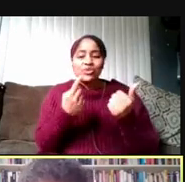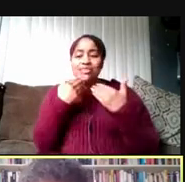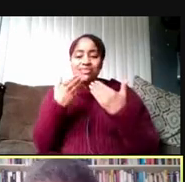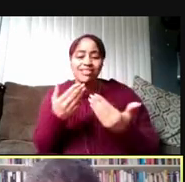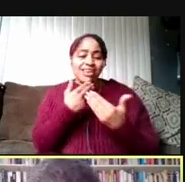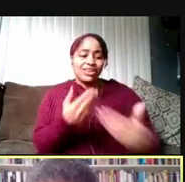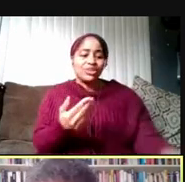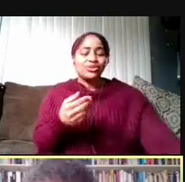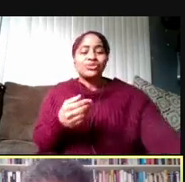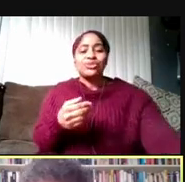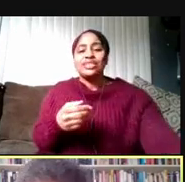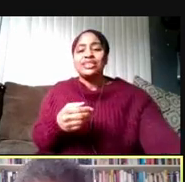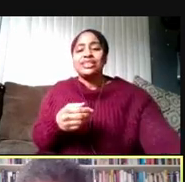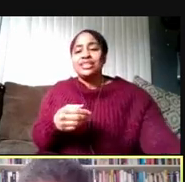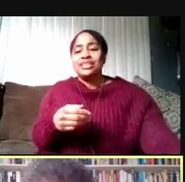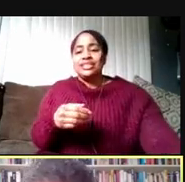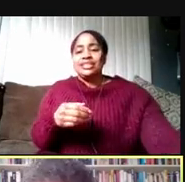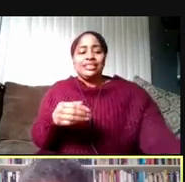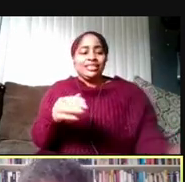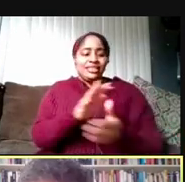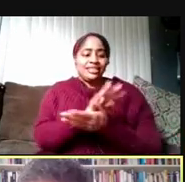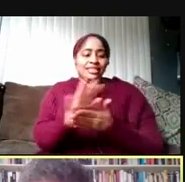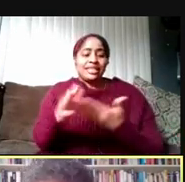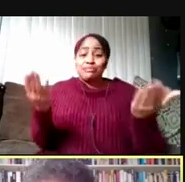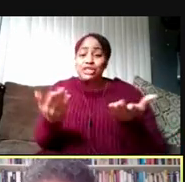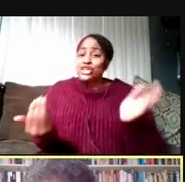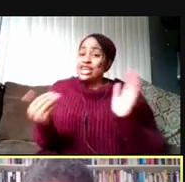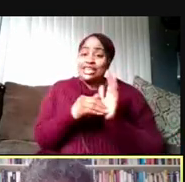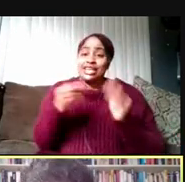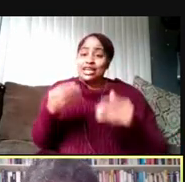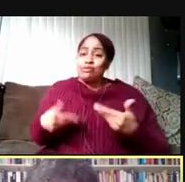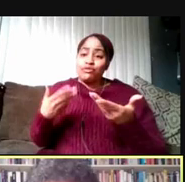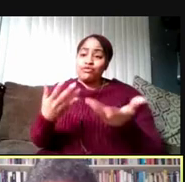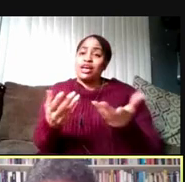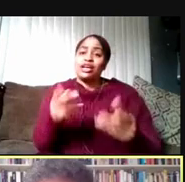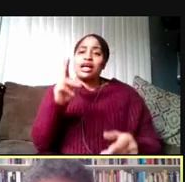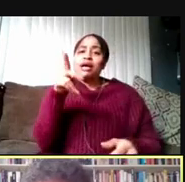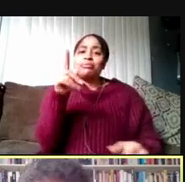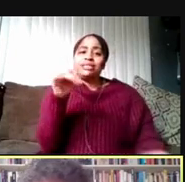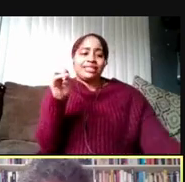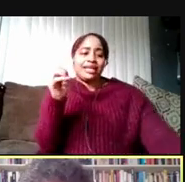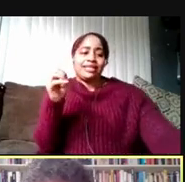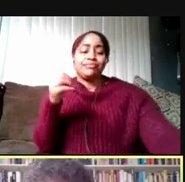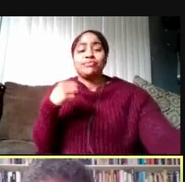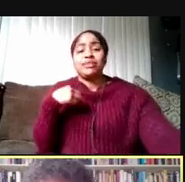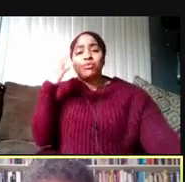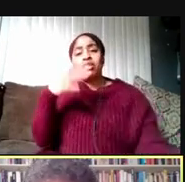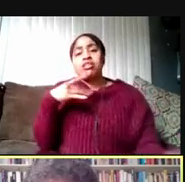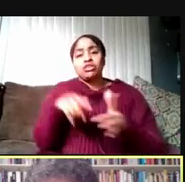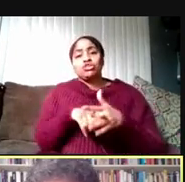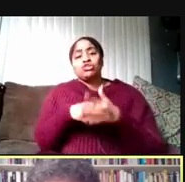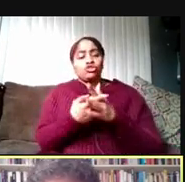It's nice to be here again and to provide an update. I'd like to start once again though